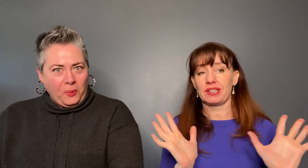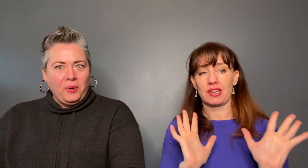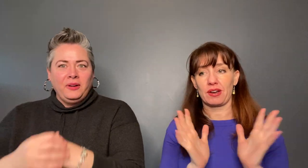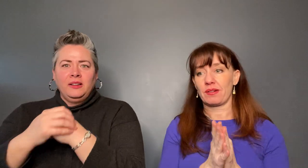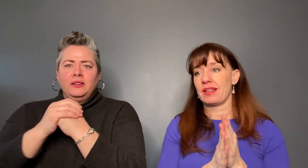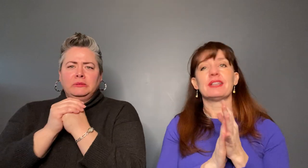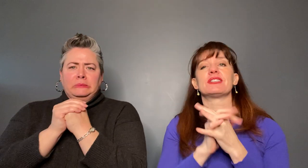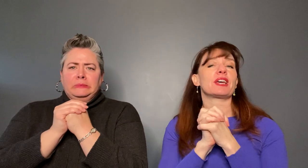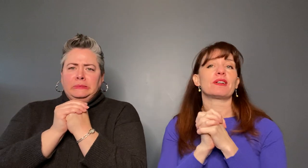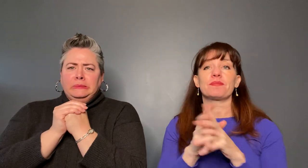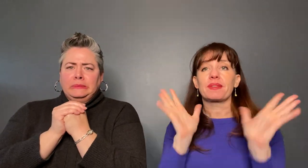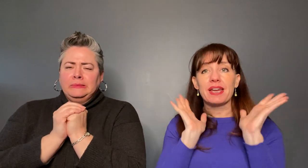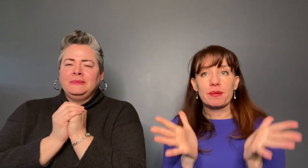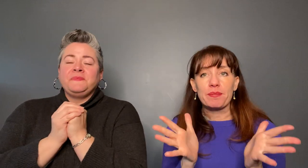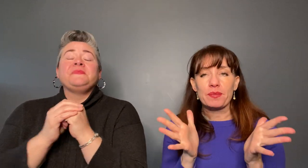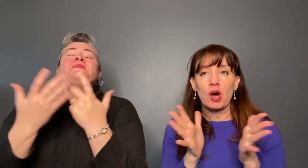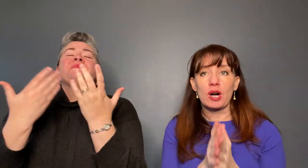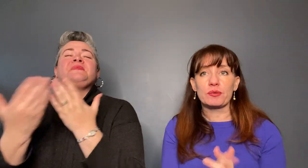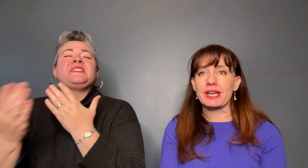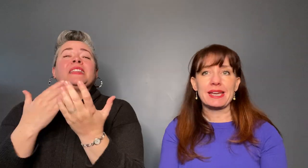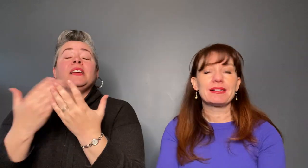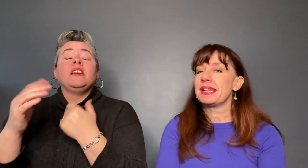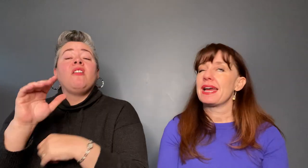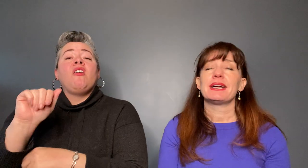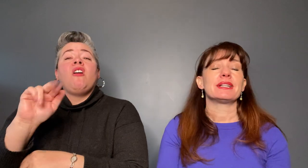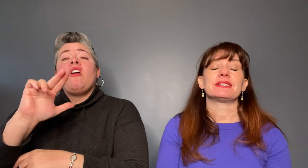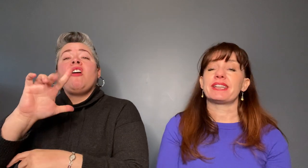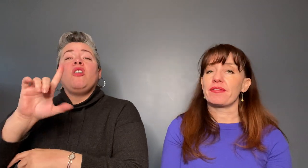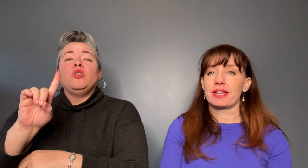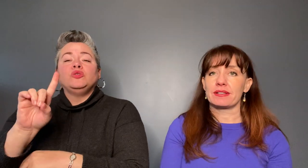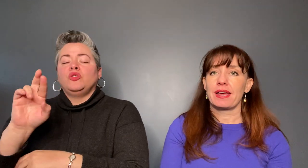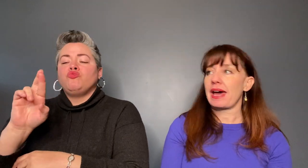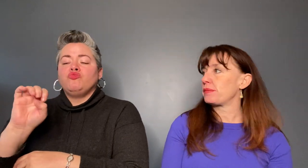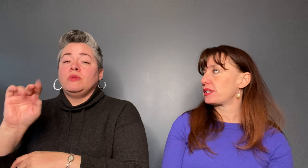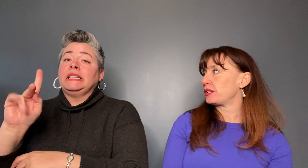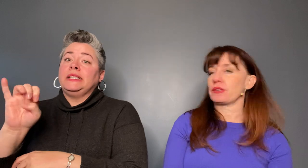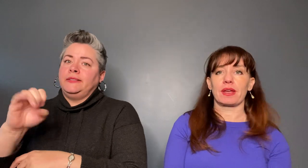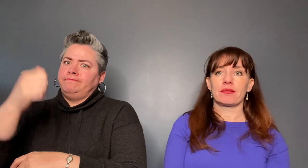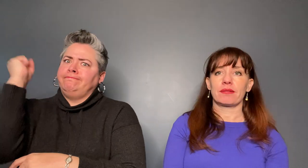So anyway Auld Reekie definite absolutely